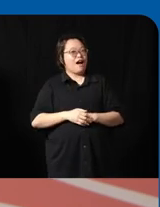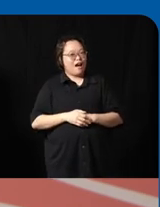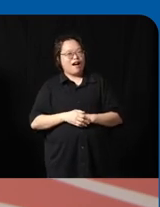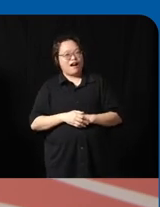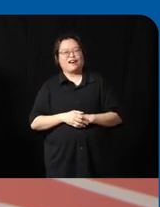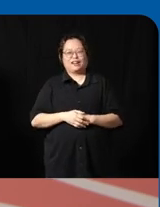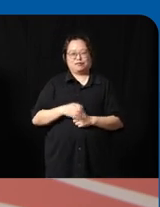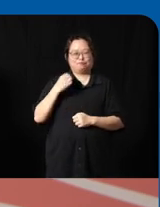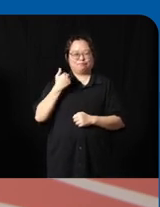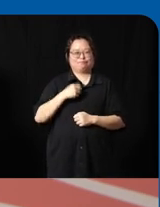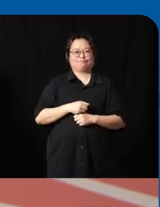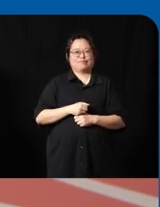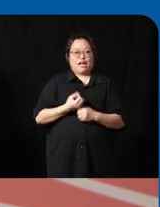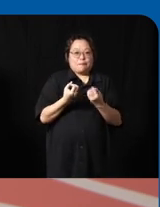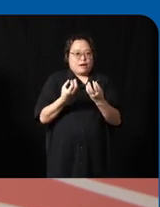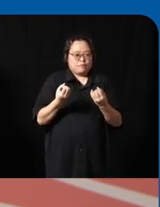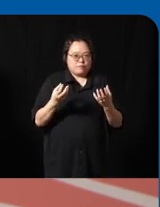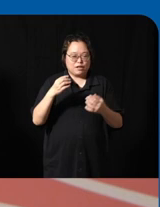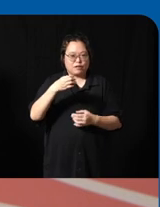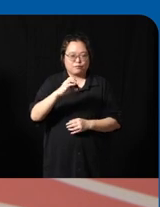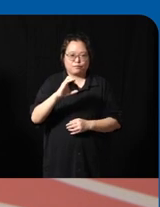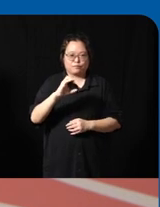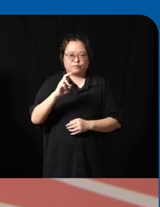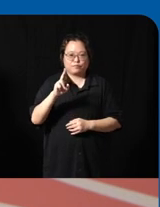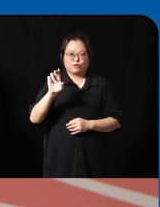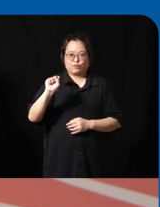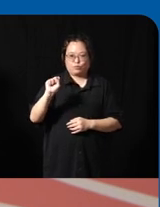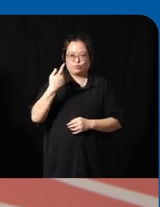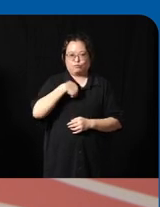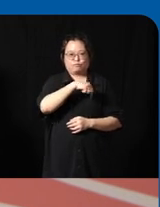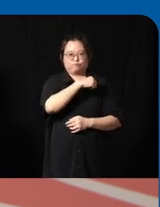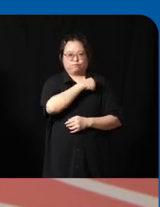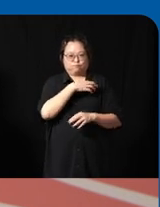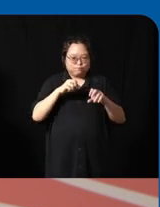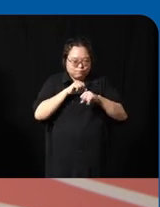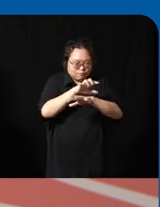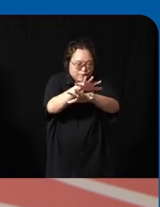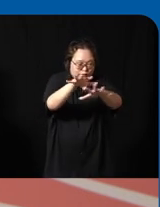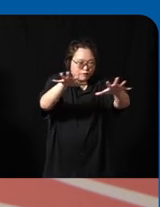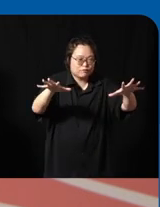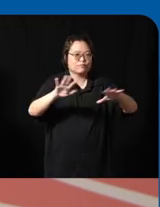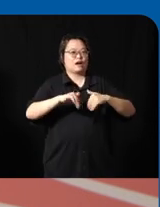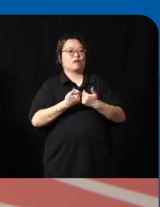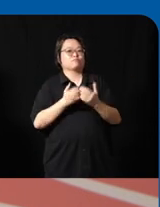course uh you know there are multiple cues through which we also influence the way they interact with